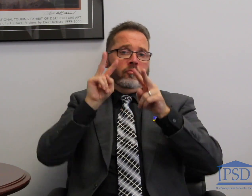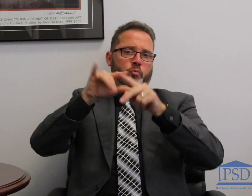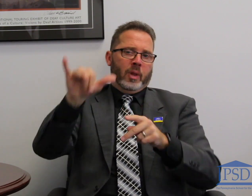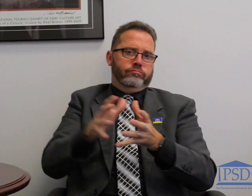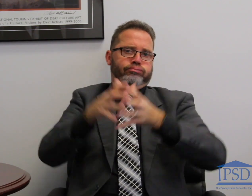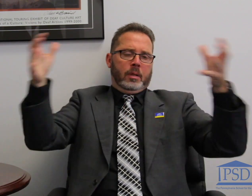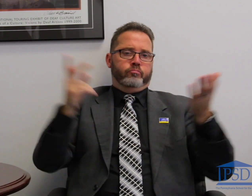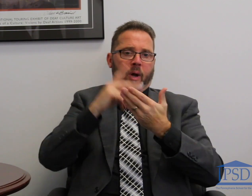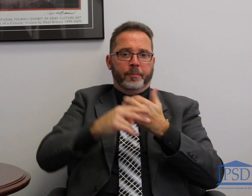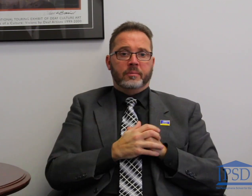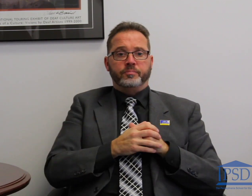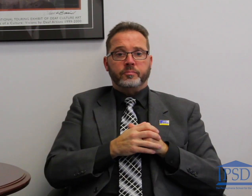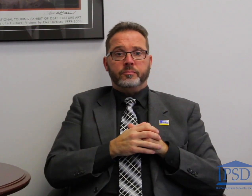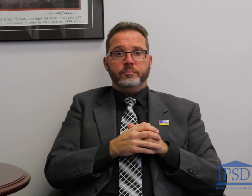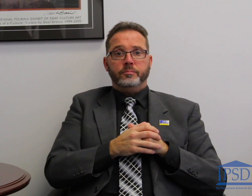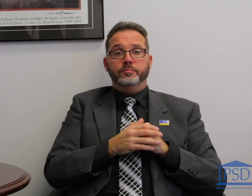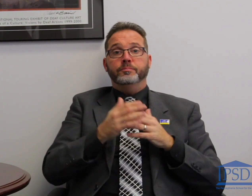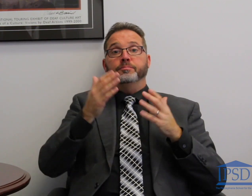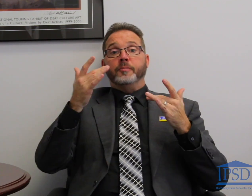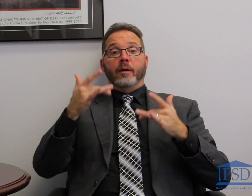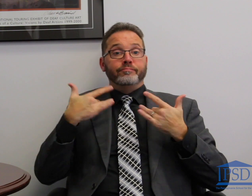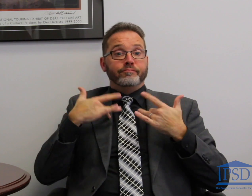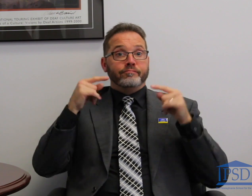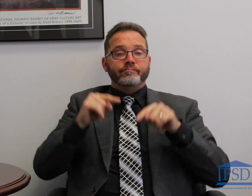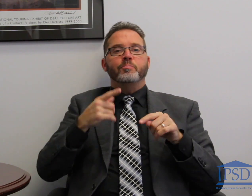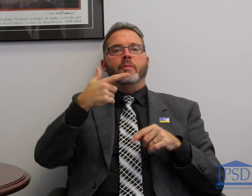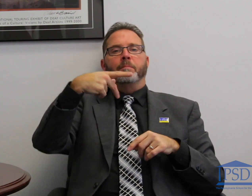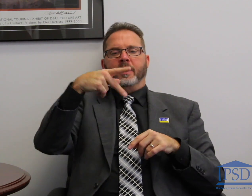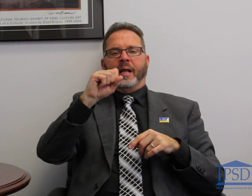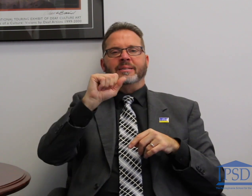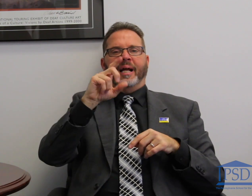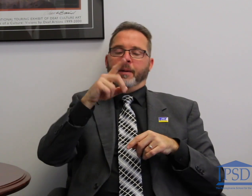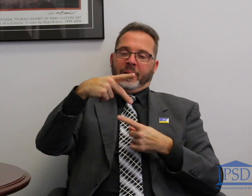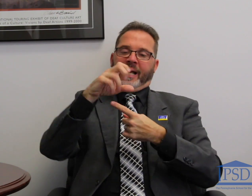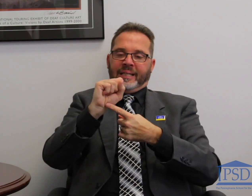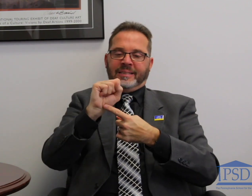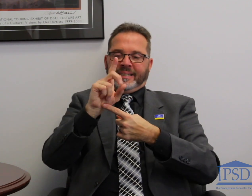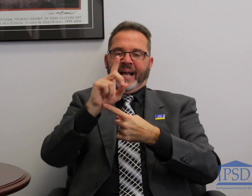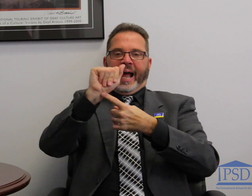receiving services once they are eligible at age 14. I also wanted to talk about